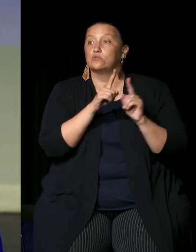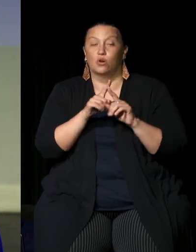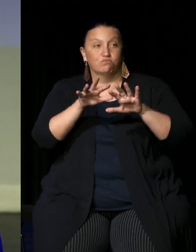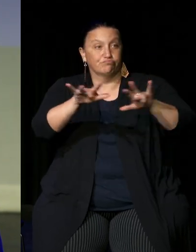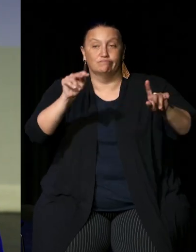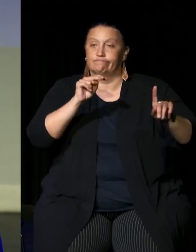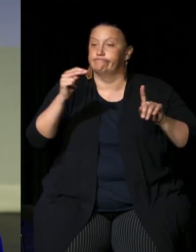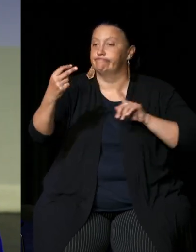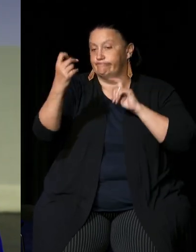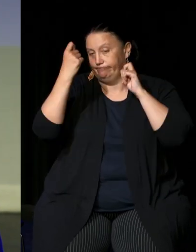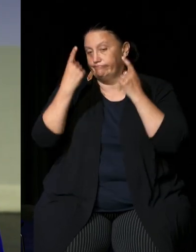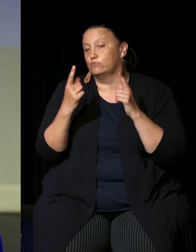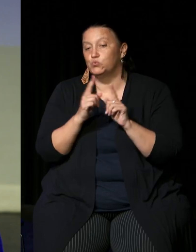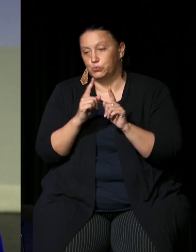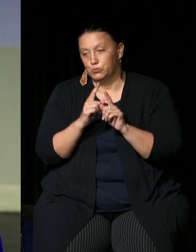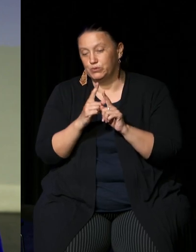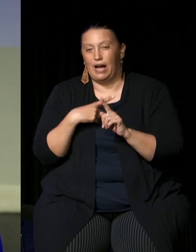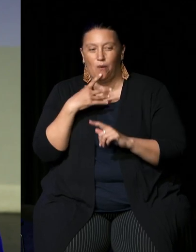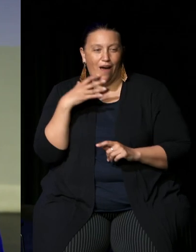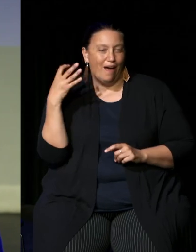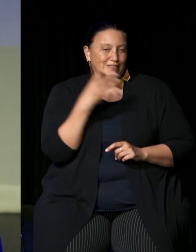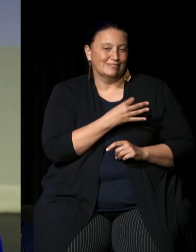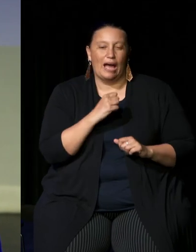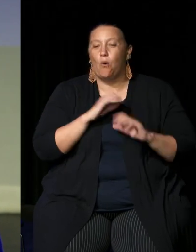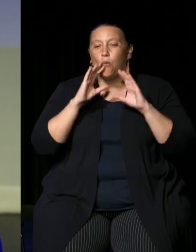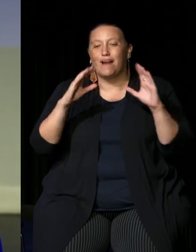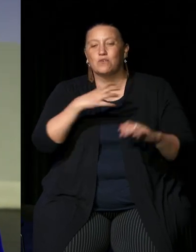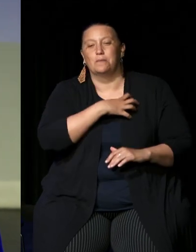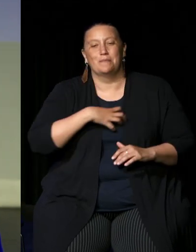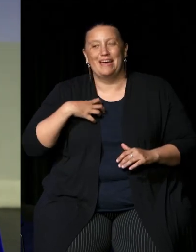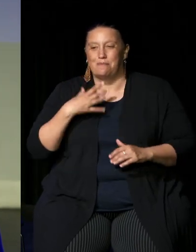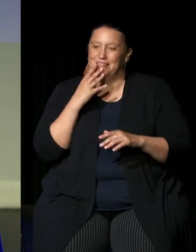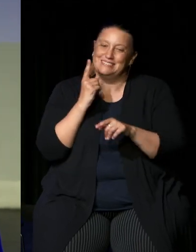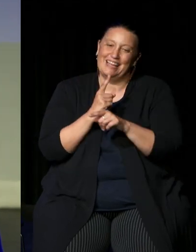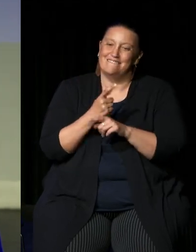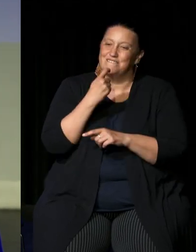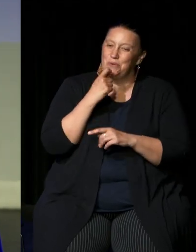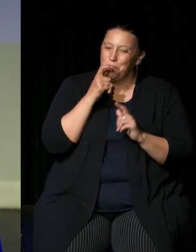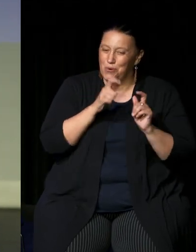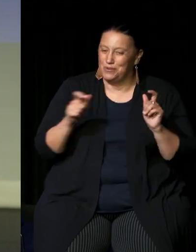perspectives with people and I'm going to ask a wonderful Mayor Mark Greenhill to say a few words thanks Susan